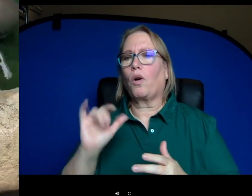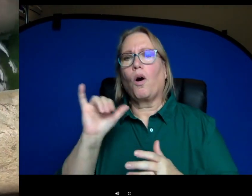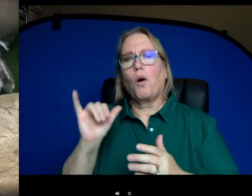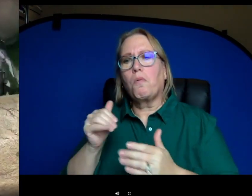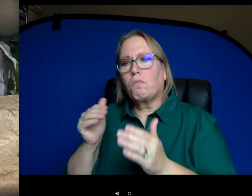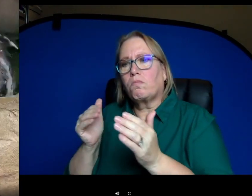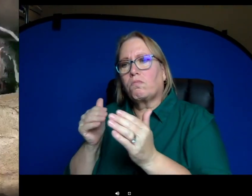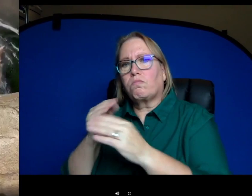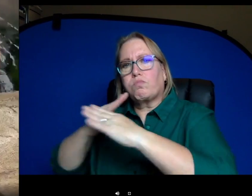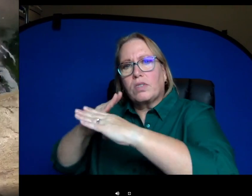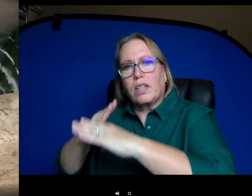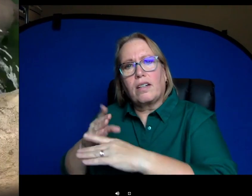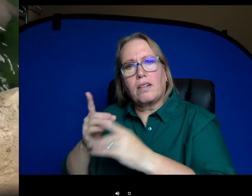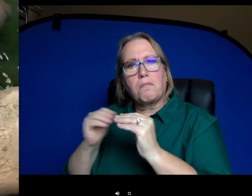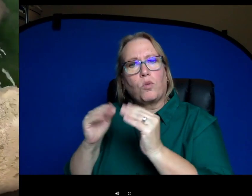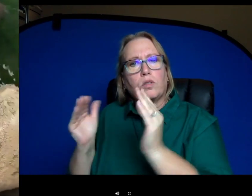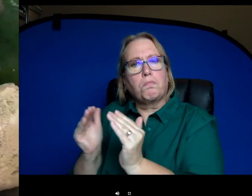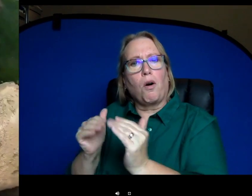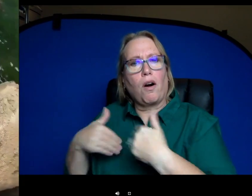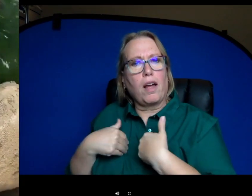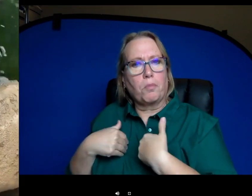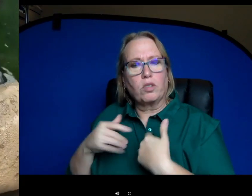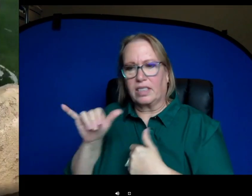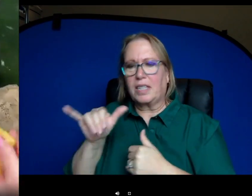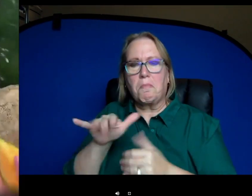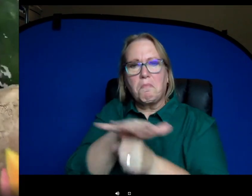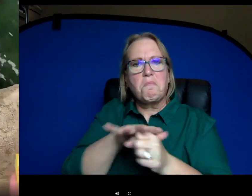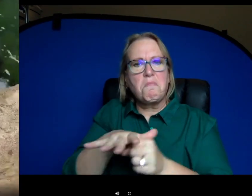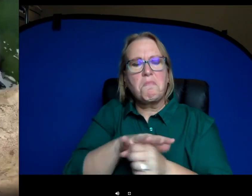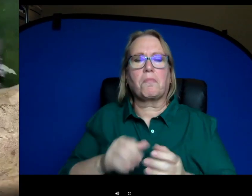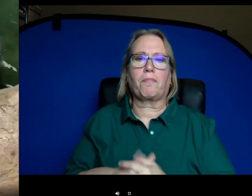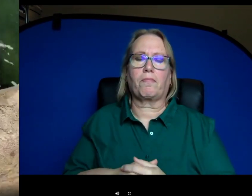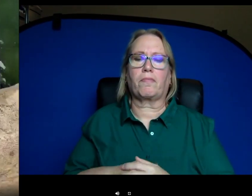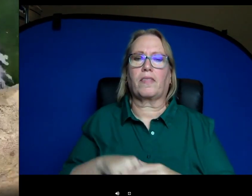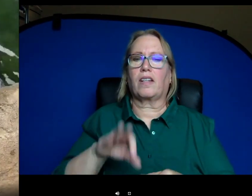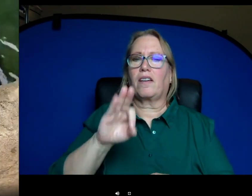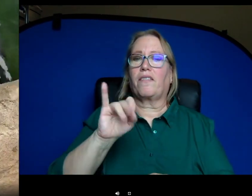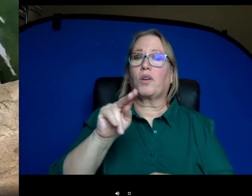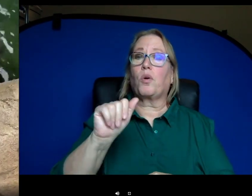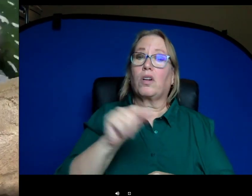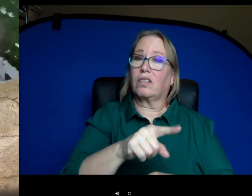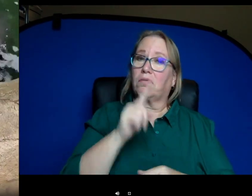in the same spaces. So Fiona here has a really really important job and I think